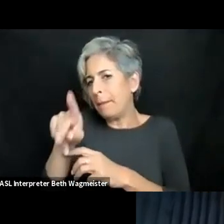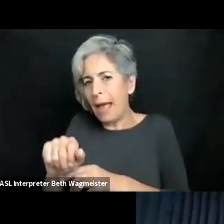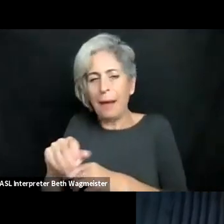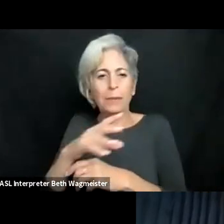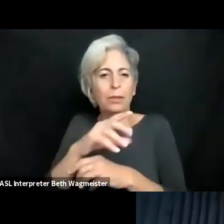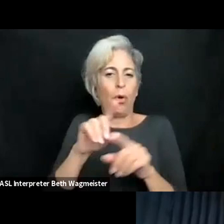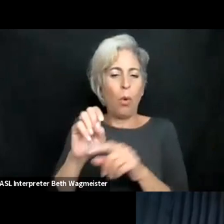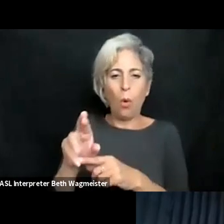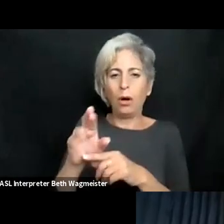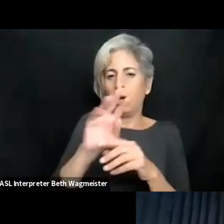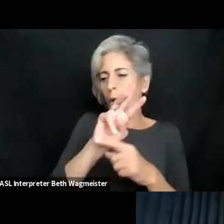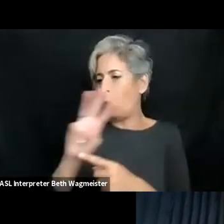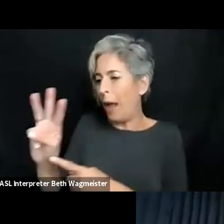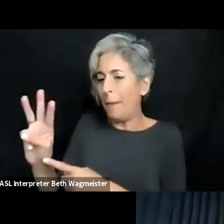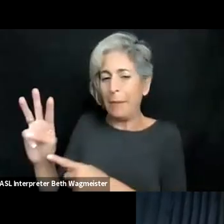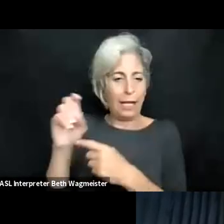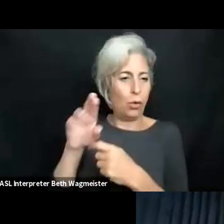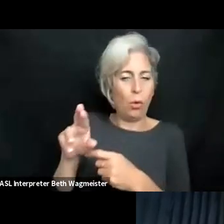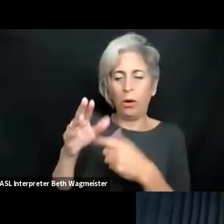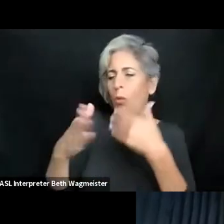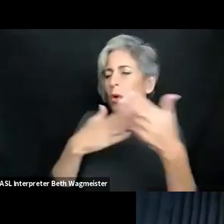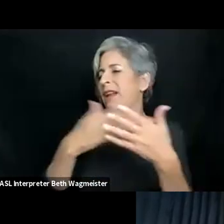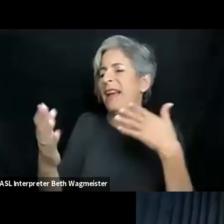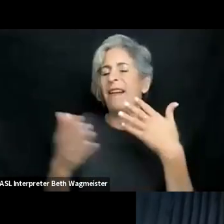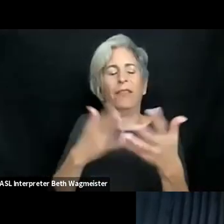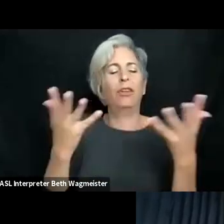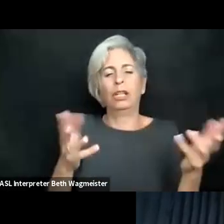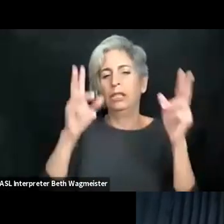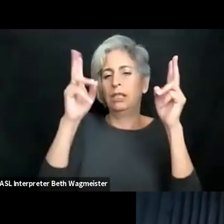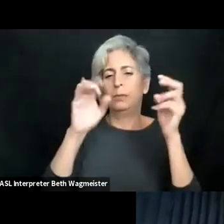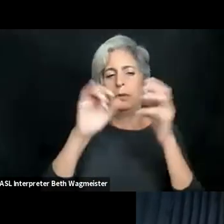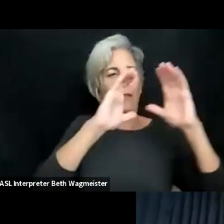in designing